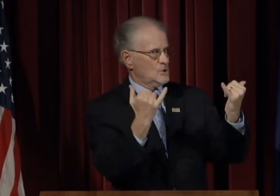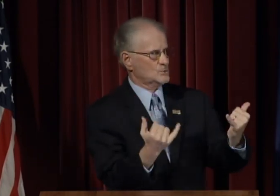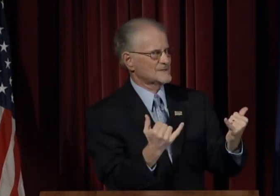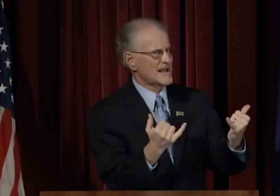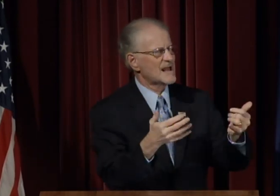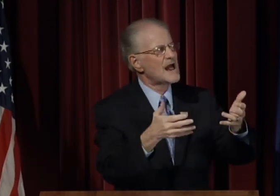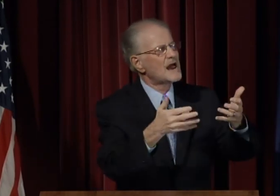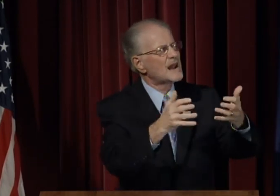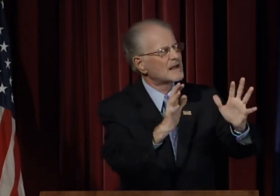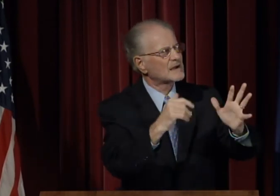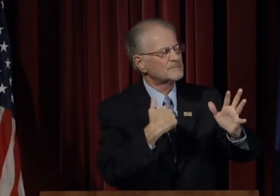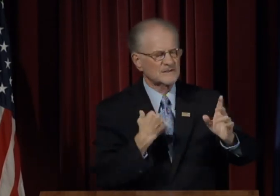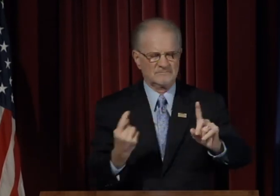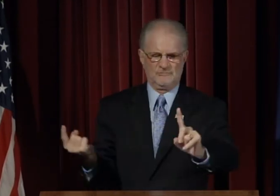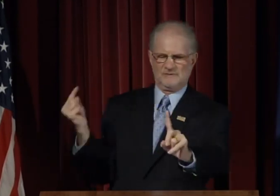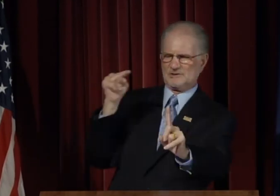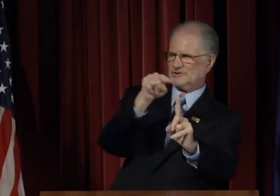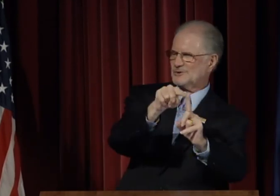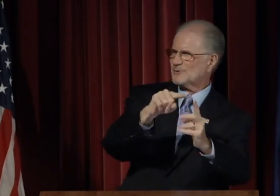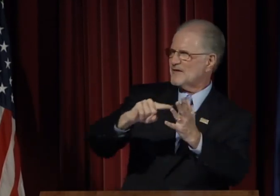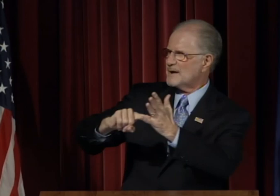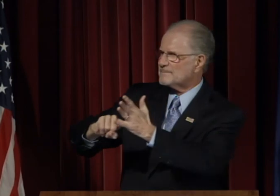As I come to the end of my address for today,